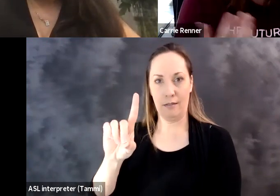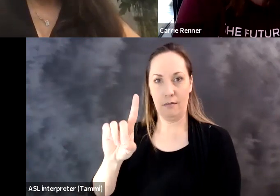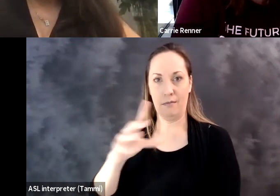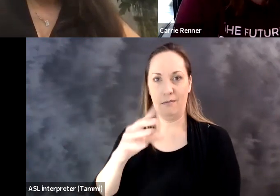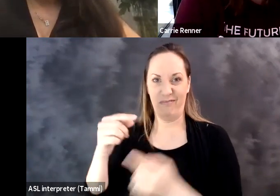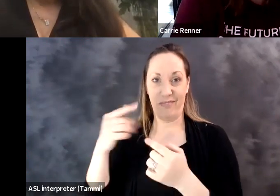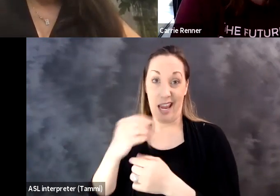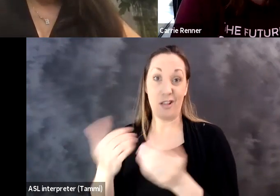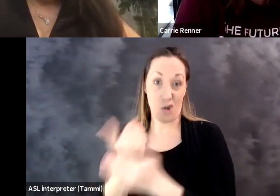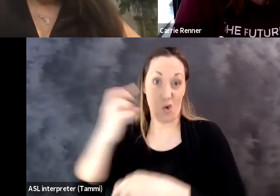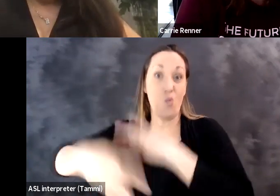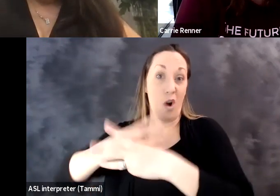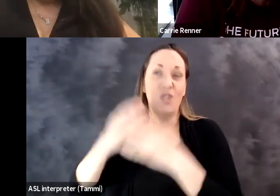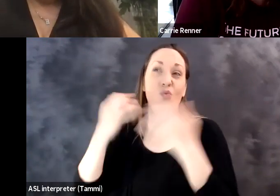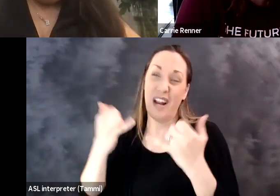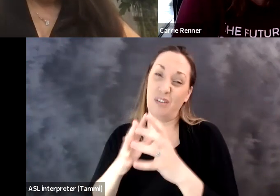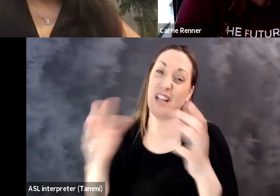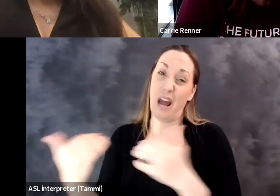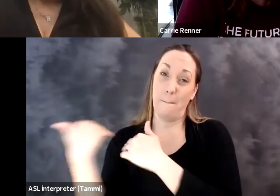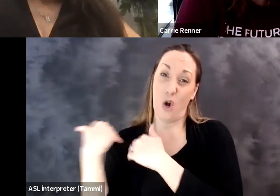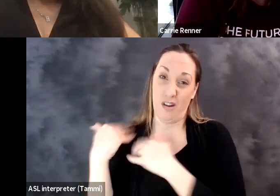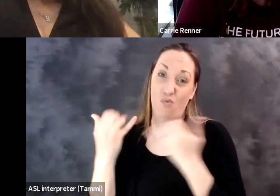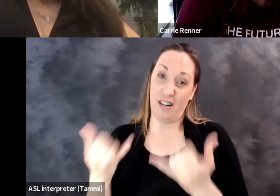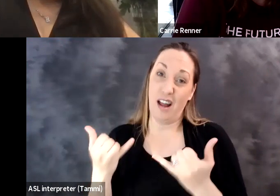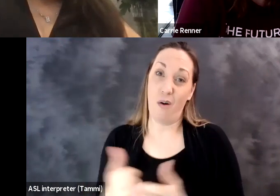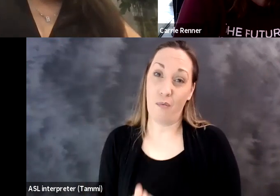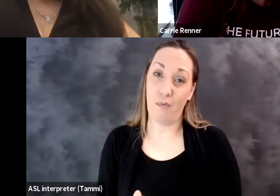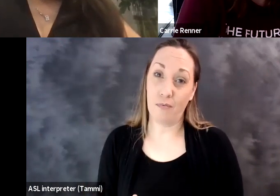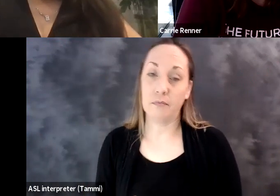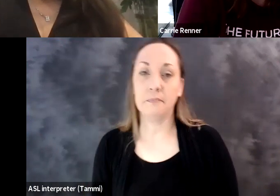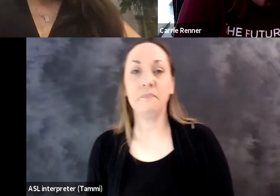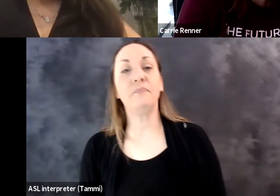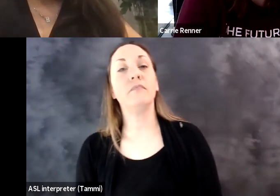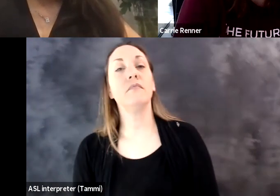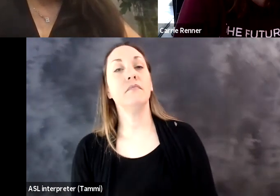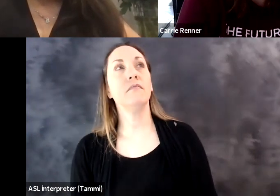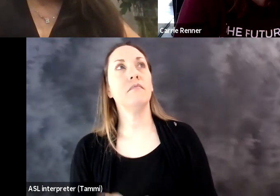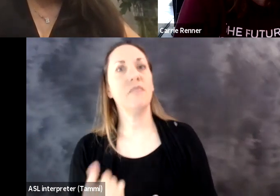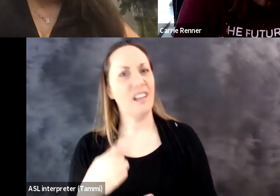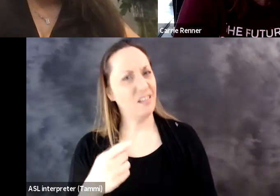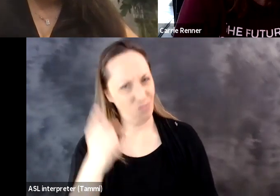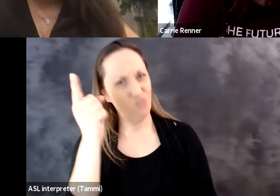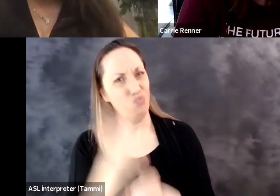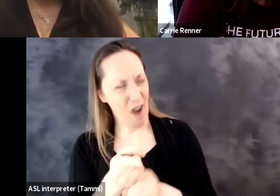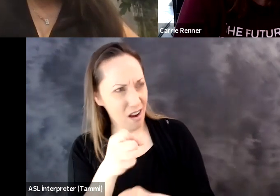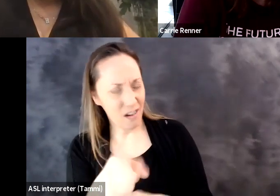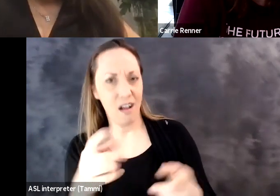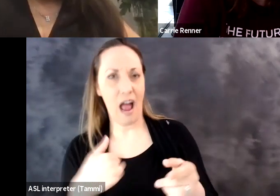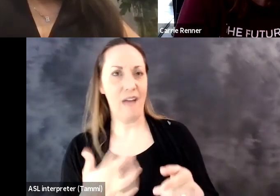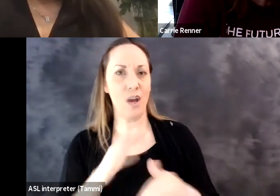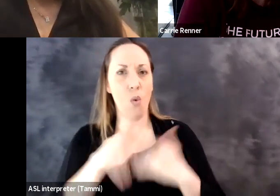We've now got to transition to a hybrid and a new world. And so I think that there's a heavy burden on us right now.